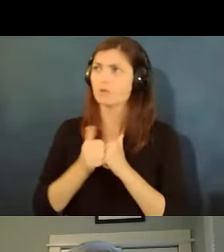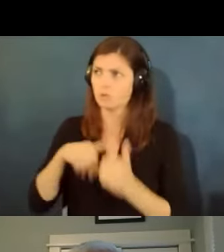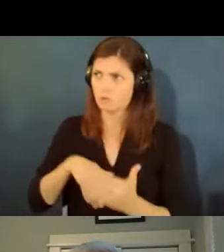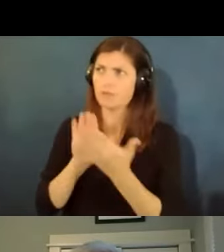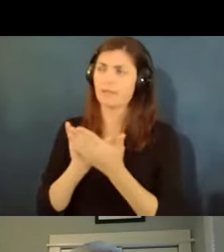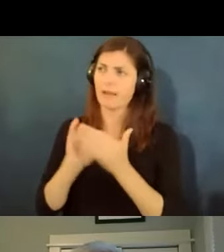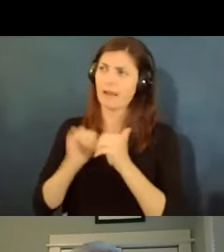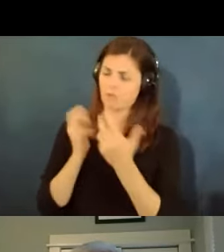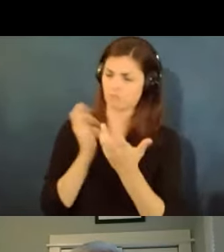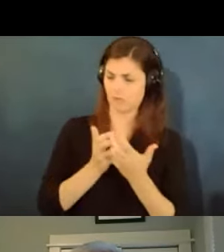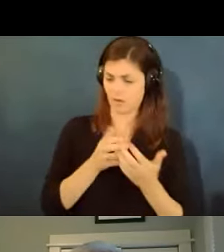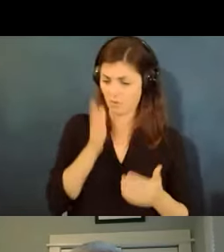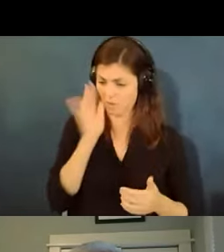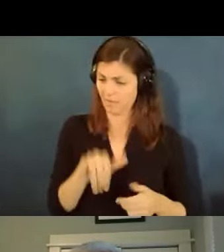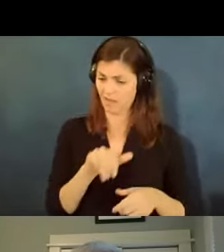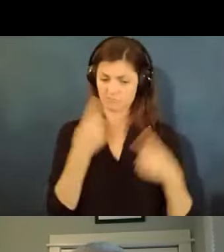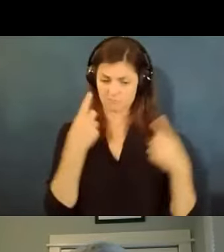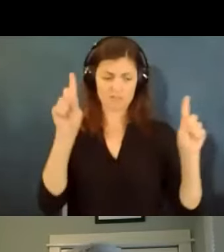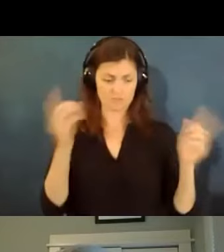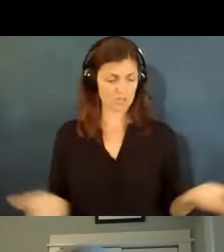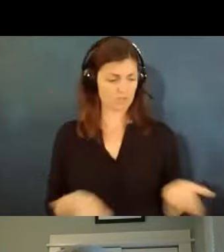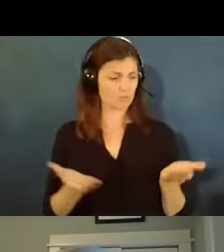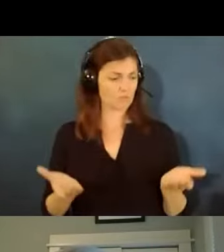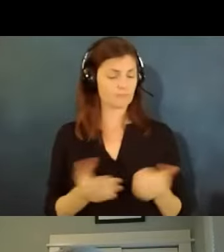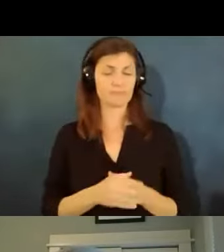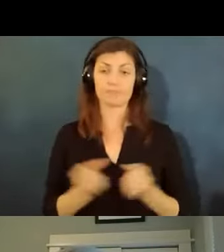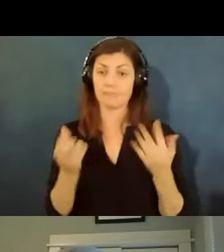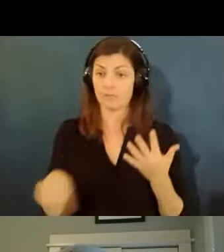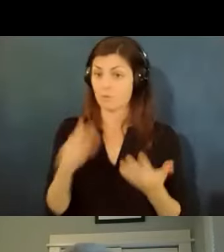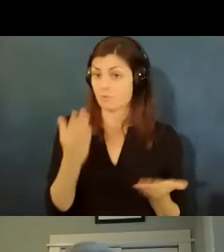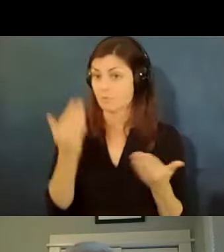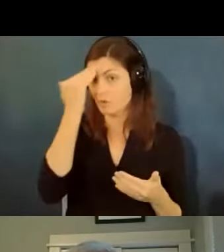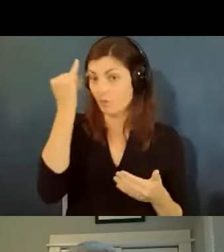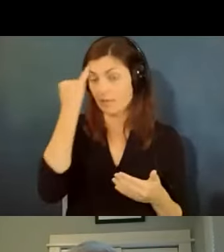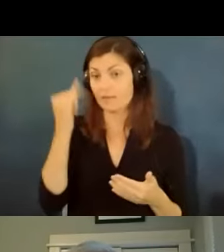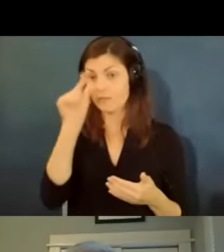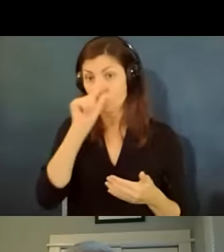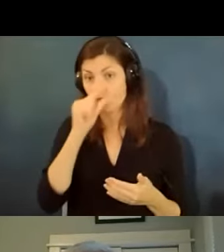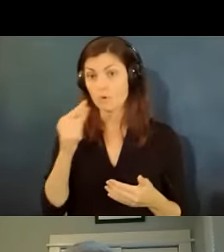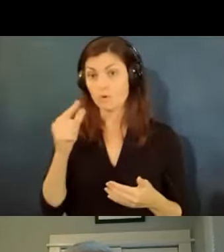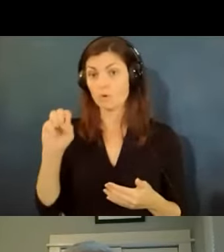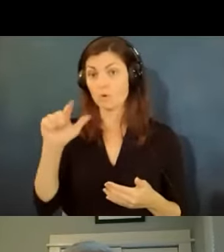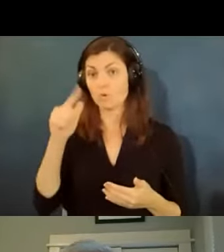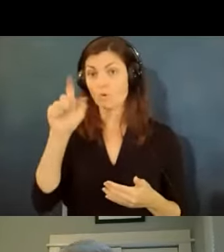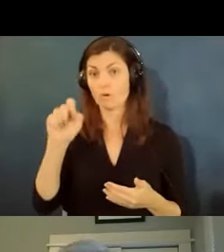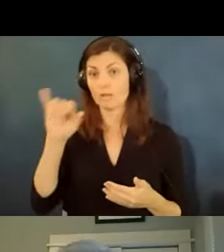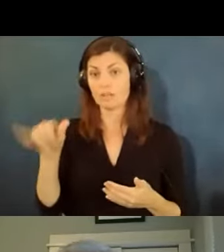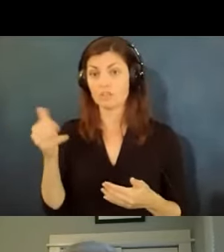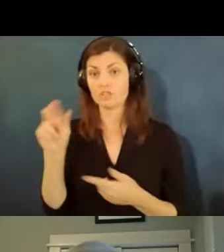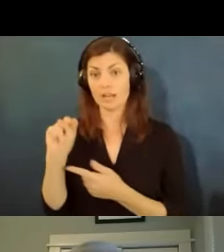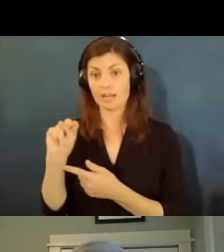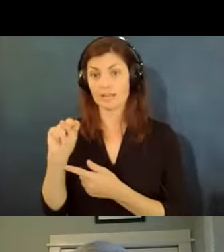work here um so as many of you may know if you google jan j a n you get to the website of the